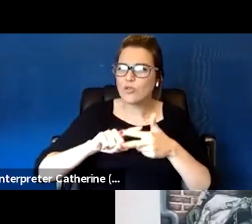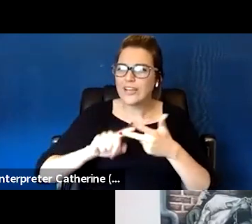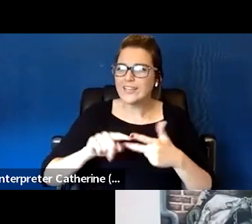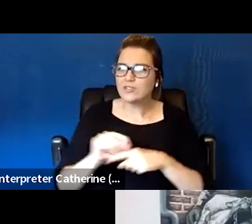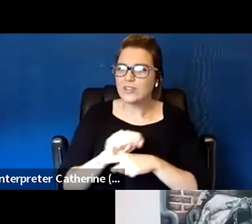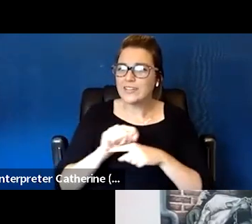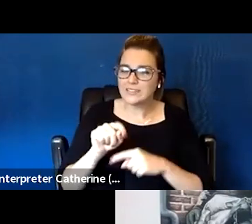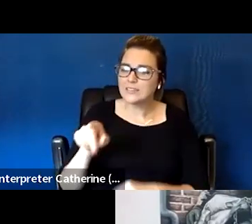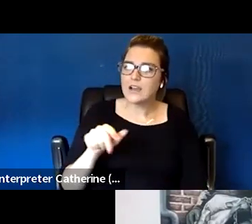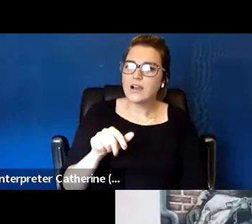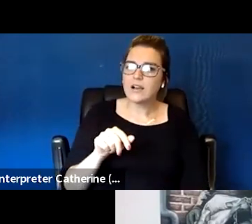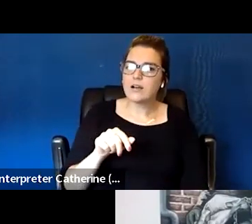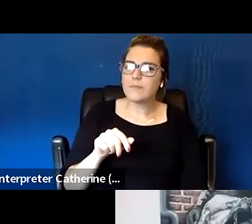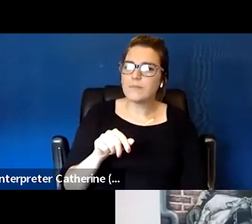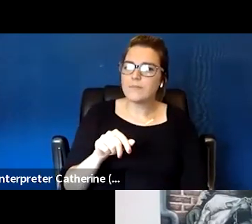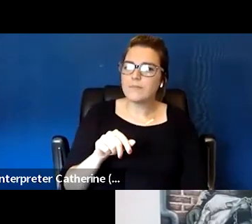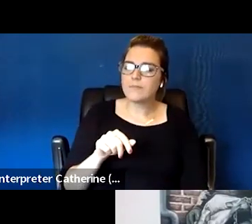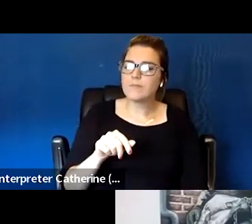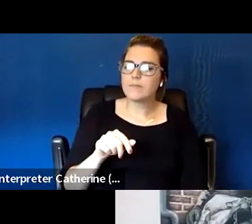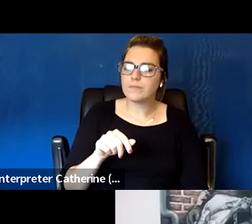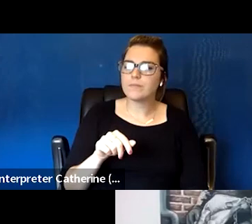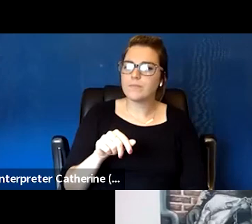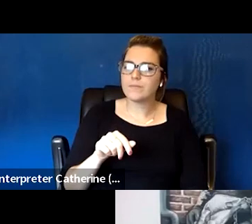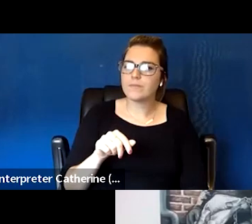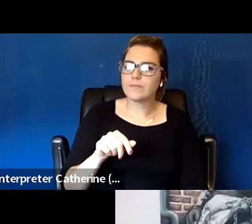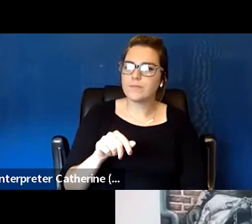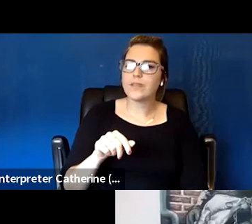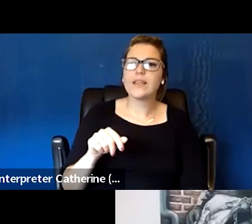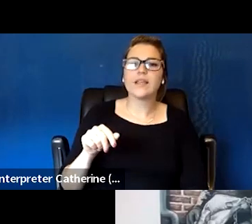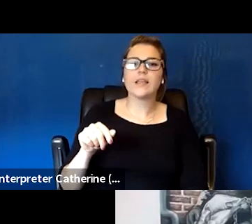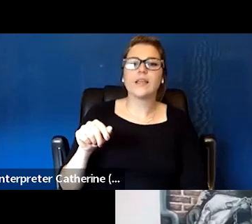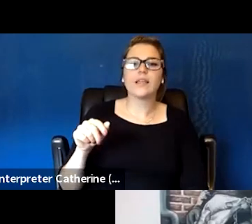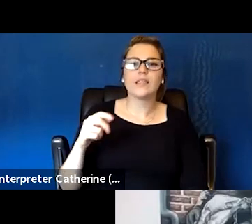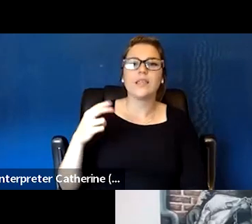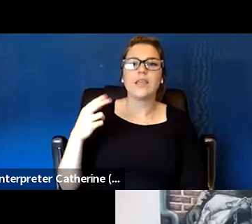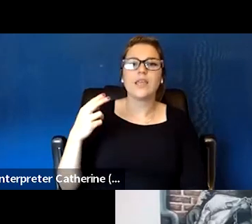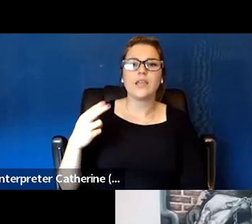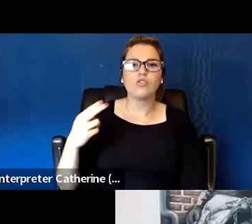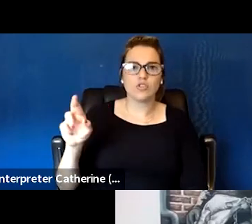And certainly by the way the HHRC, the Homeless and Housing Resource Center